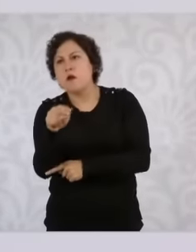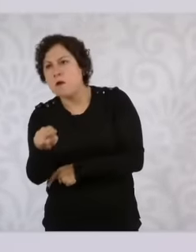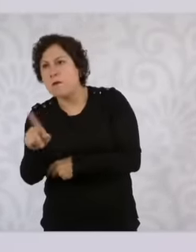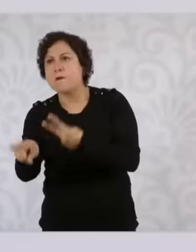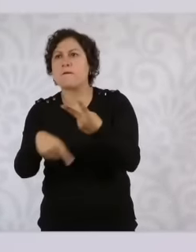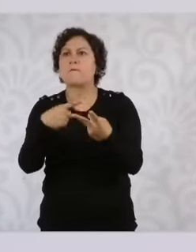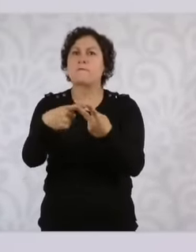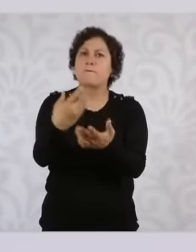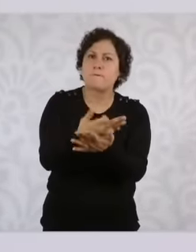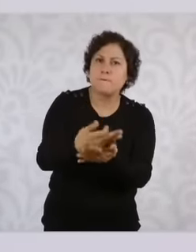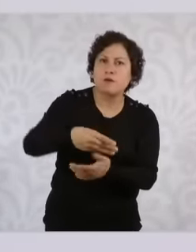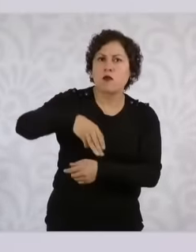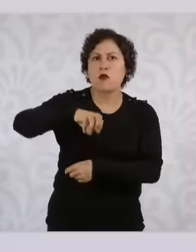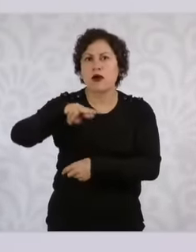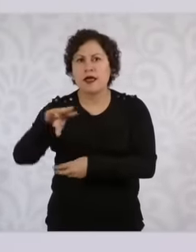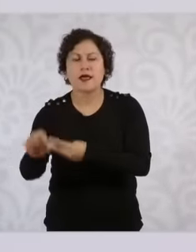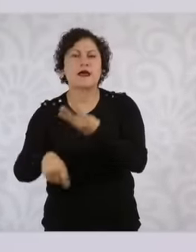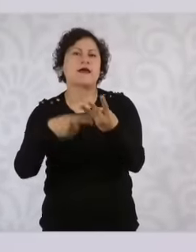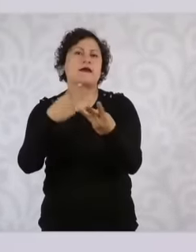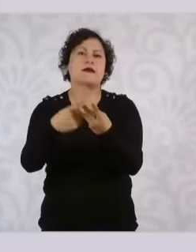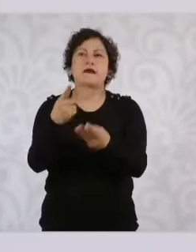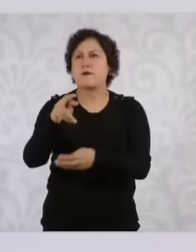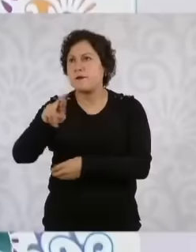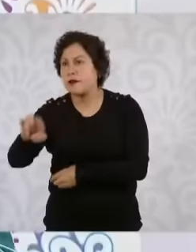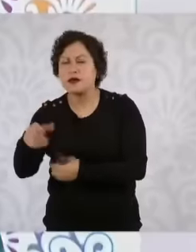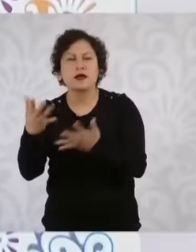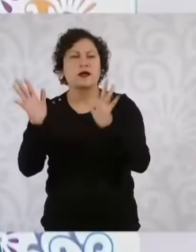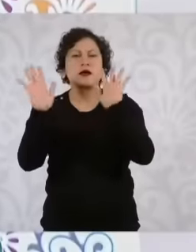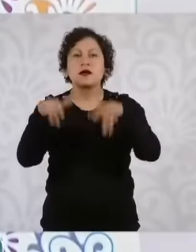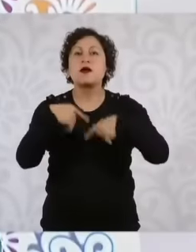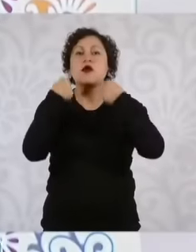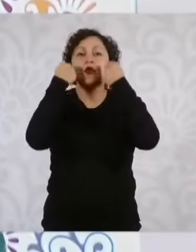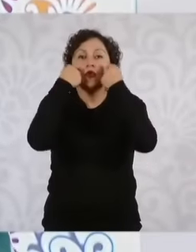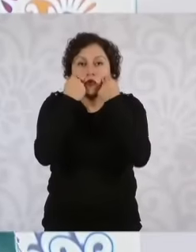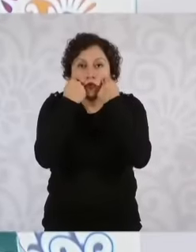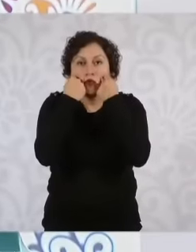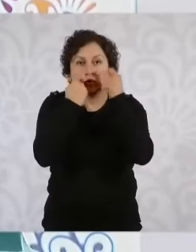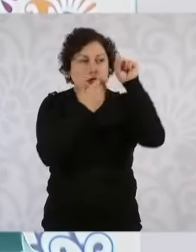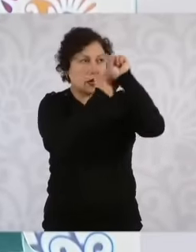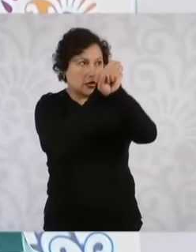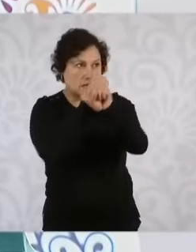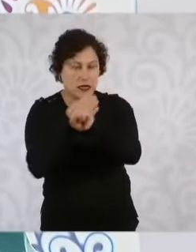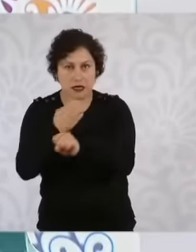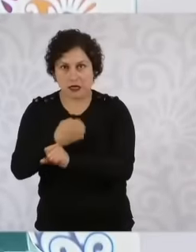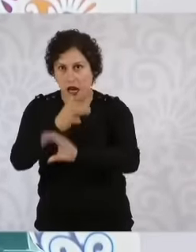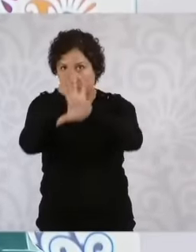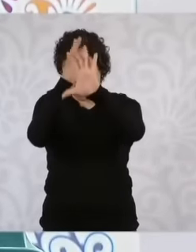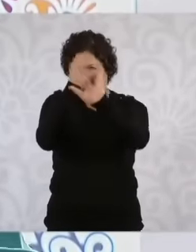governed by the PAN or by the PRI in any case because they are the commitments for the 32